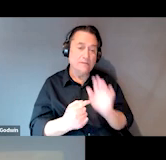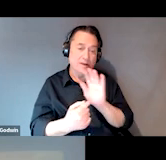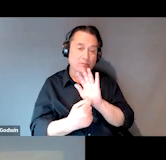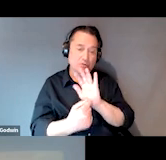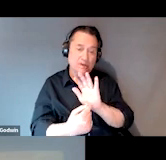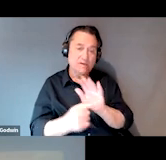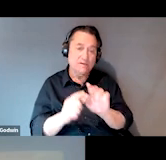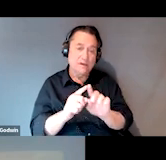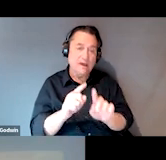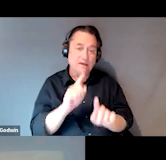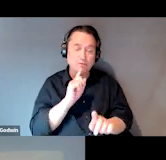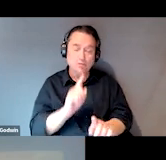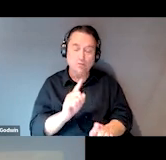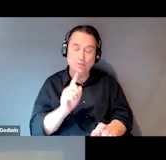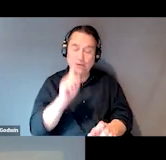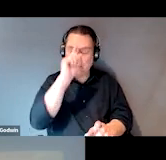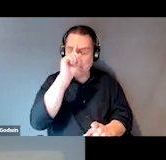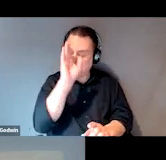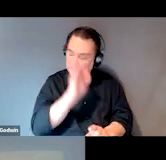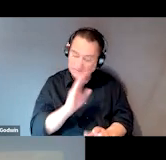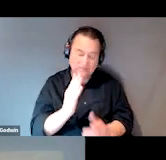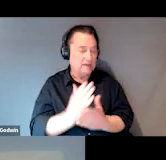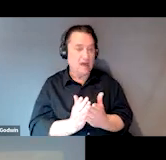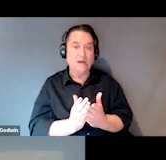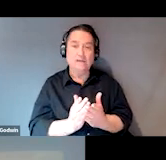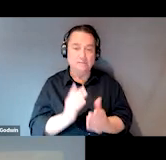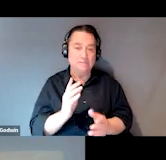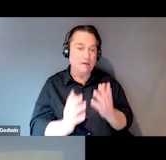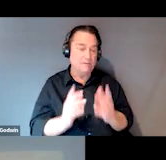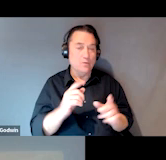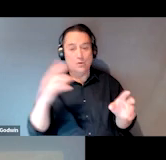So he helps to build a relationship with them or maybe we'll go out to eat or take 'em shopping.